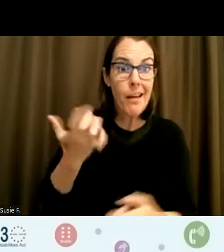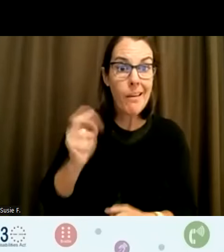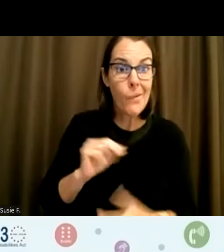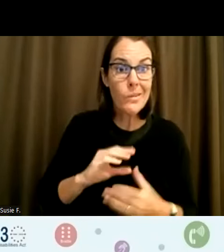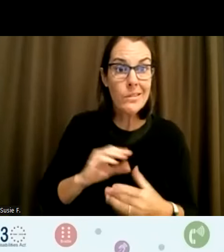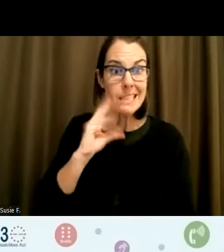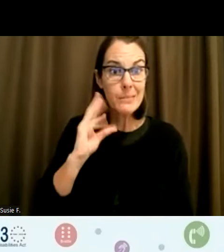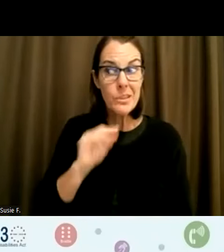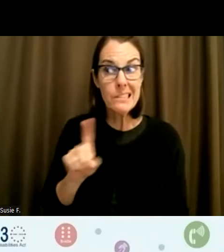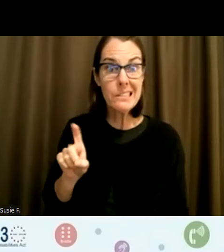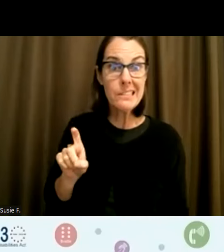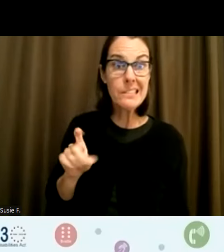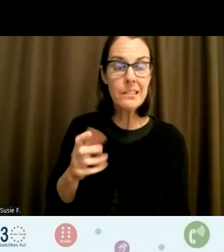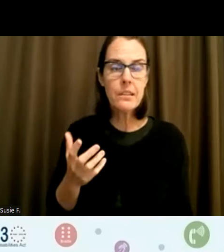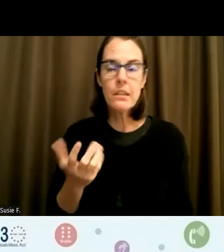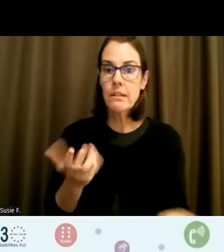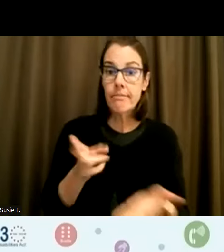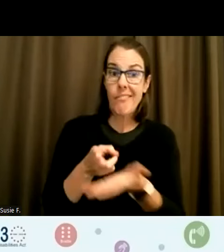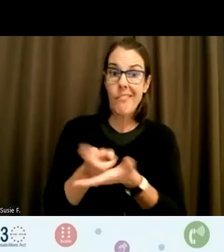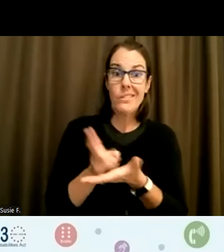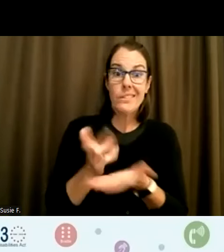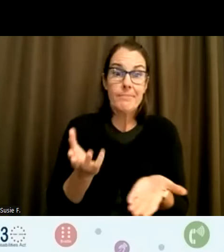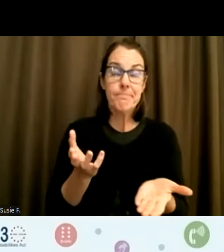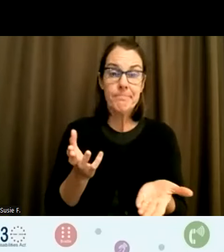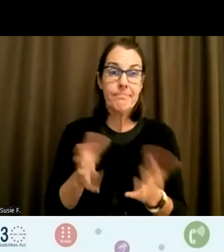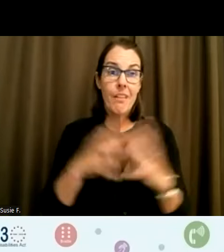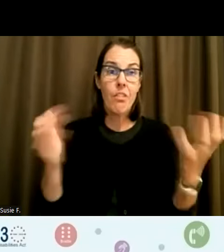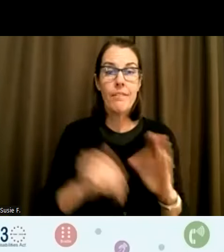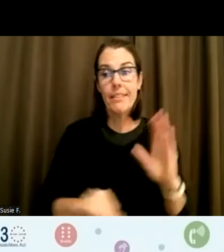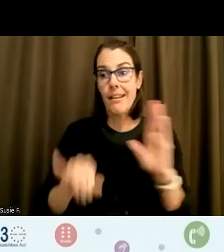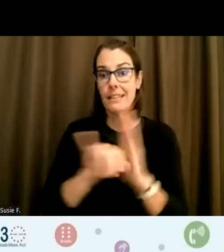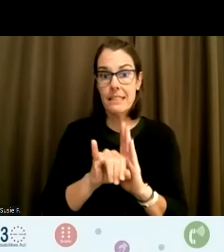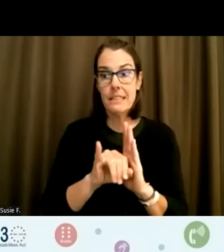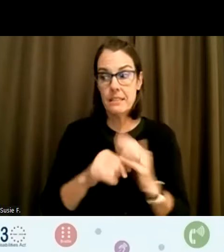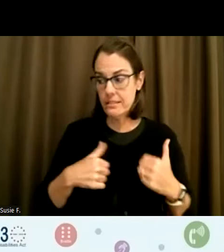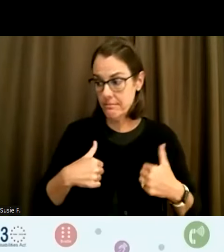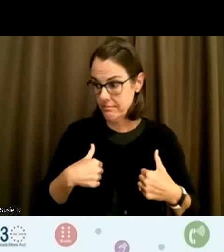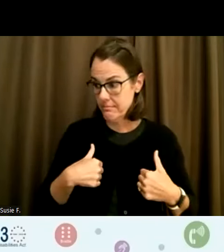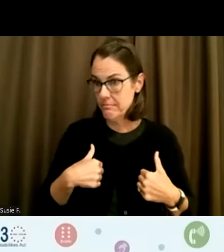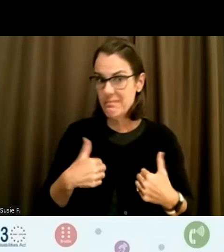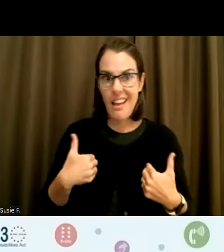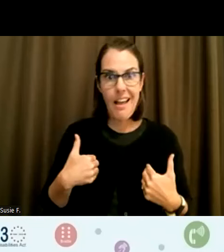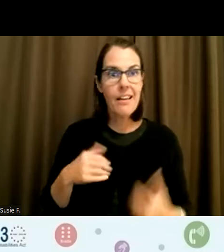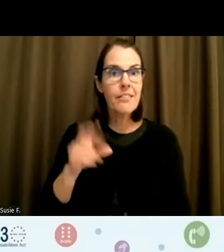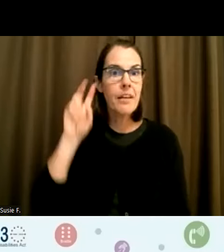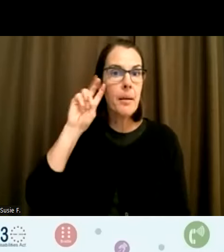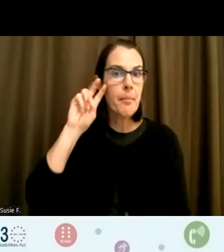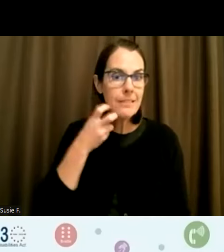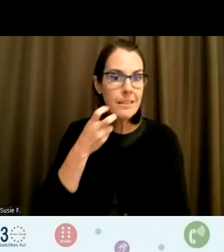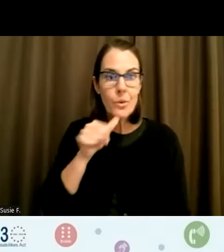And you know, in all honesty a lot of the identities that I hold. I'm a bisexual woman on top of that.